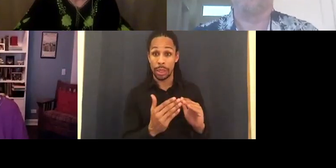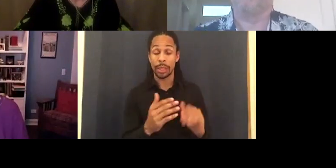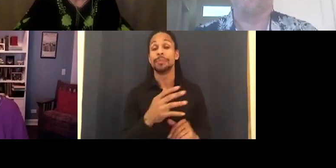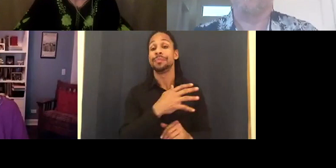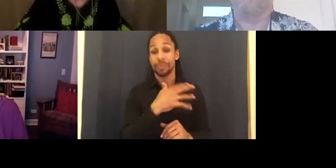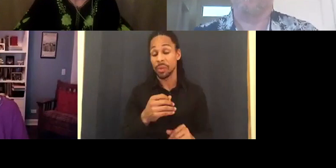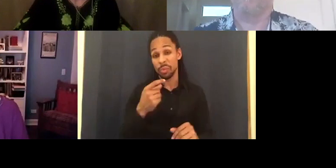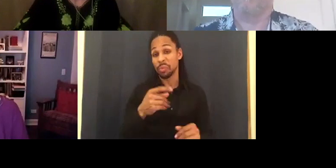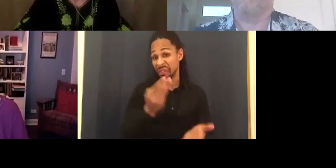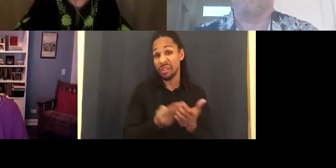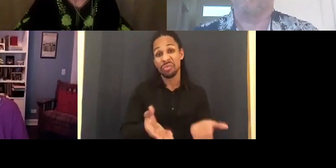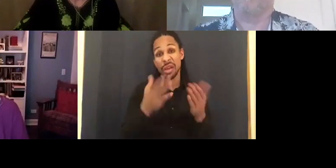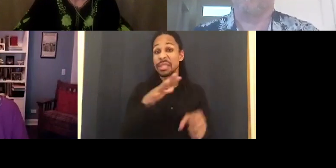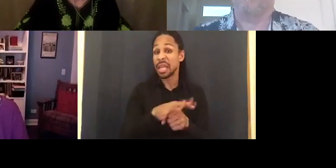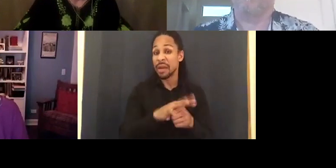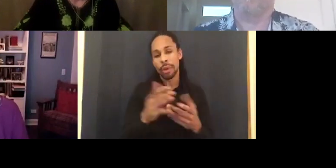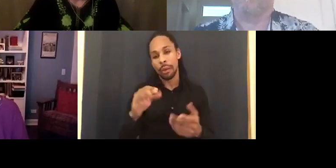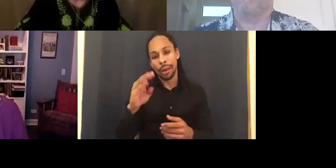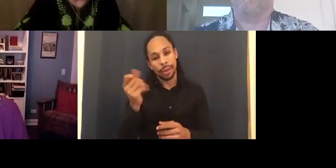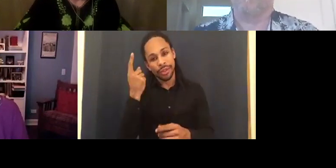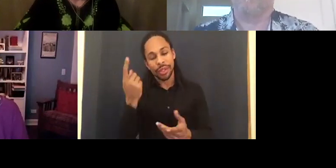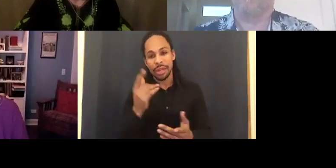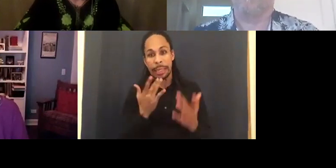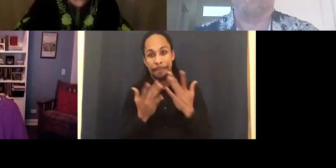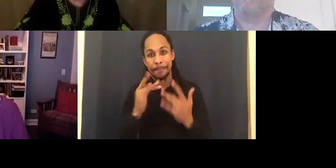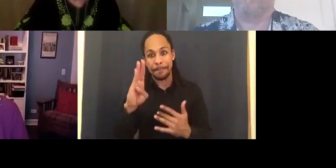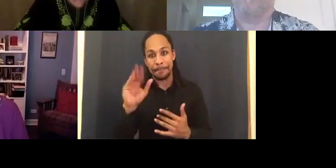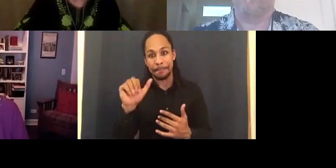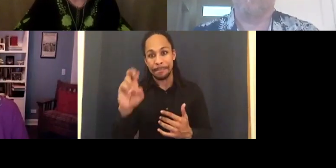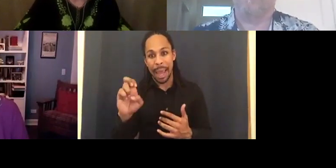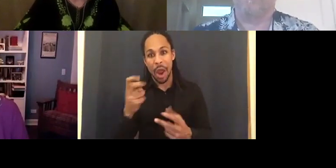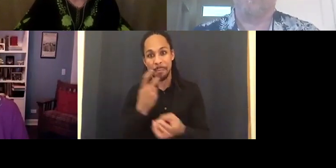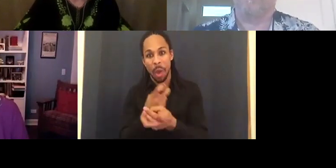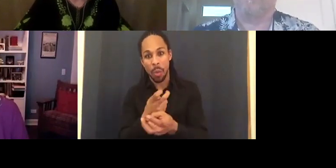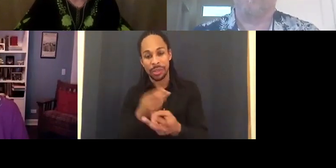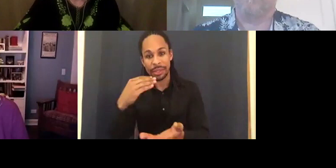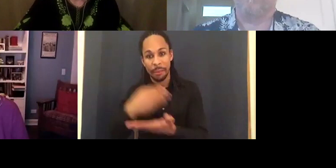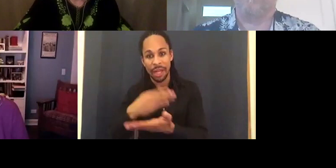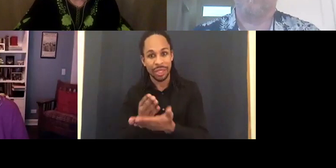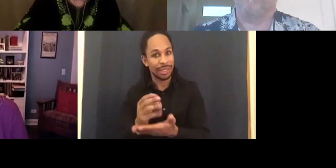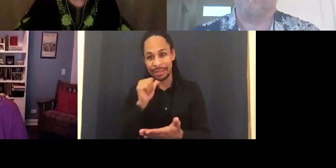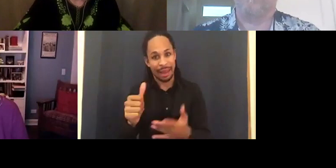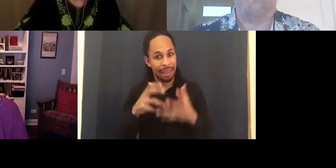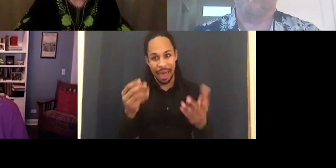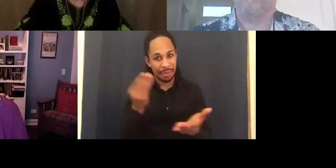raised enough to make the film. And we're so grateful to our community for making that possible. We owe everything to you.